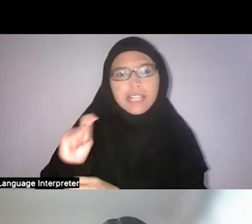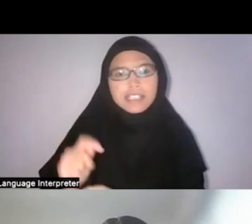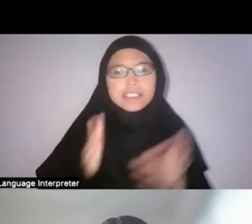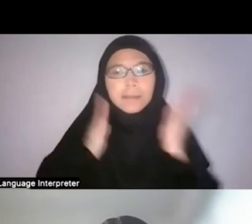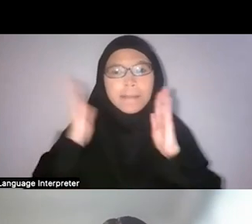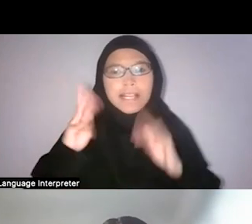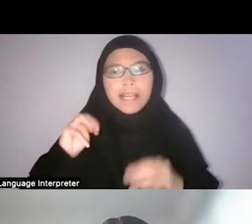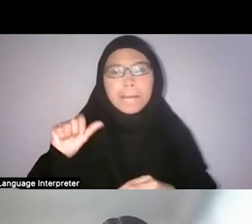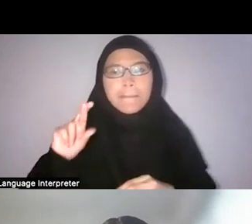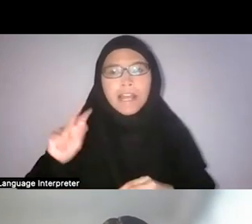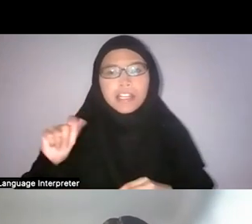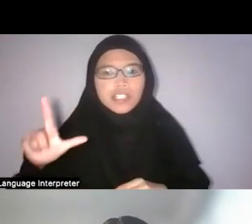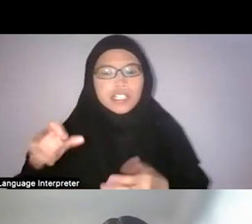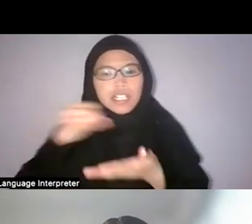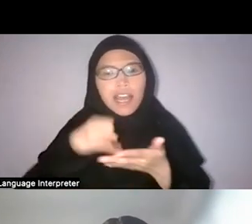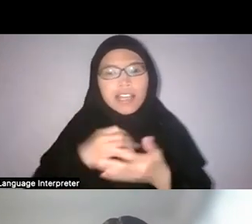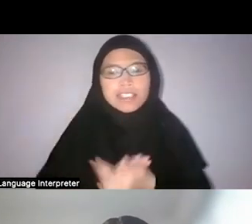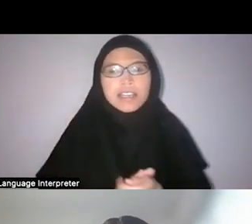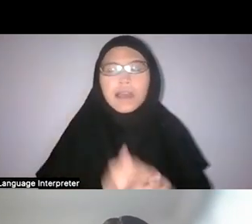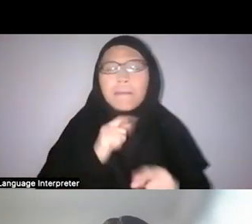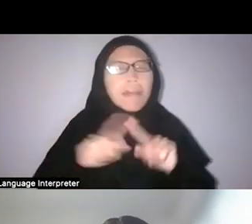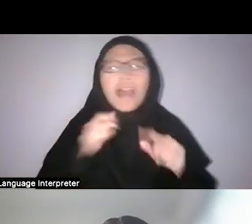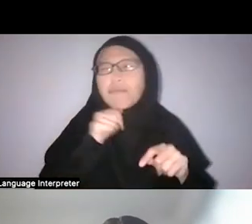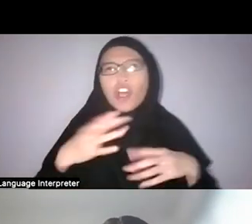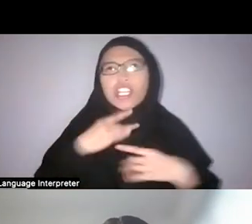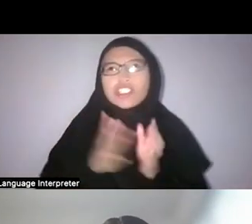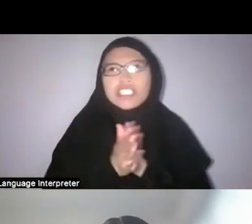But I wasn’t interested in silat as a form of self-defense,